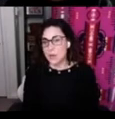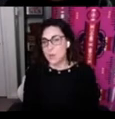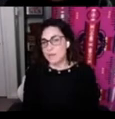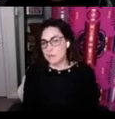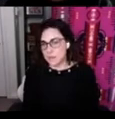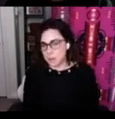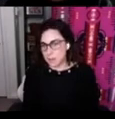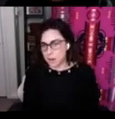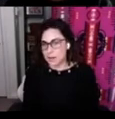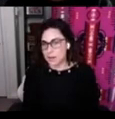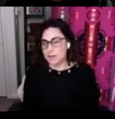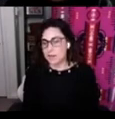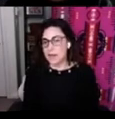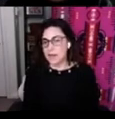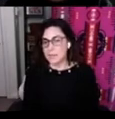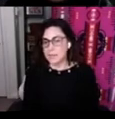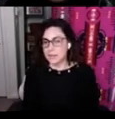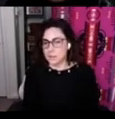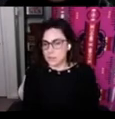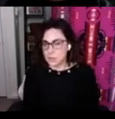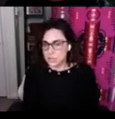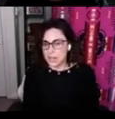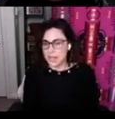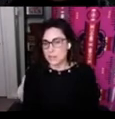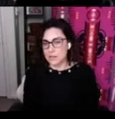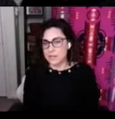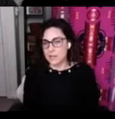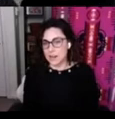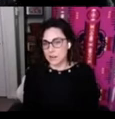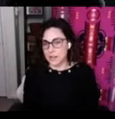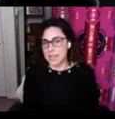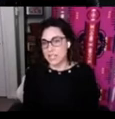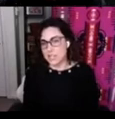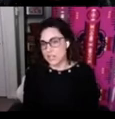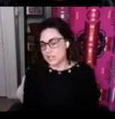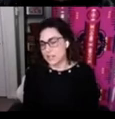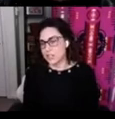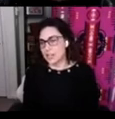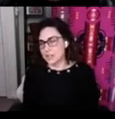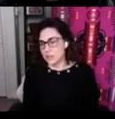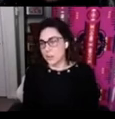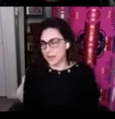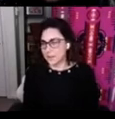we have the Mi'kmaw partner in Nova Scotia as well as the Kahnawá:ke Education Centre in Quebec